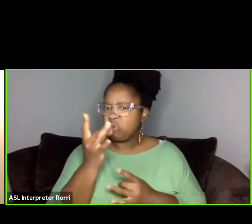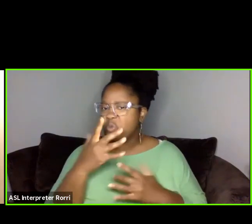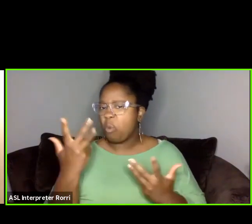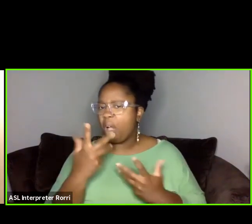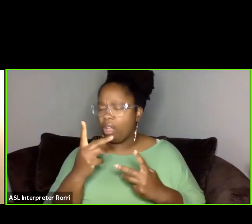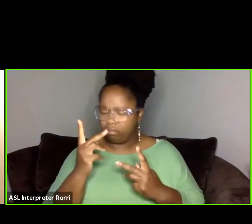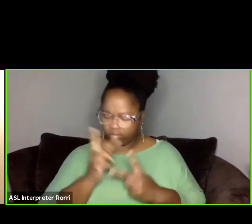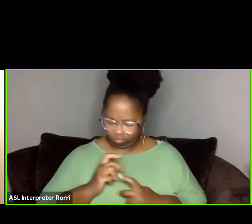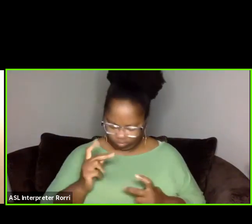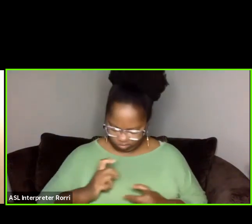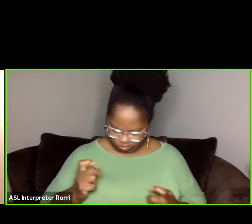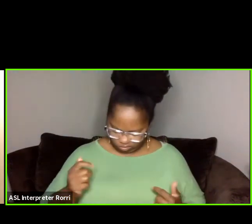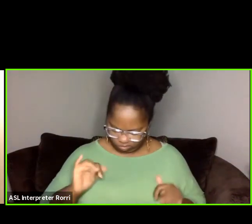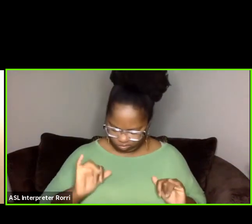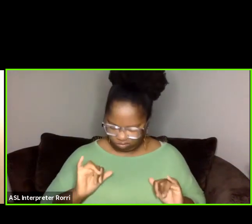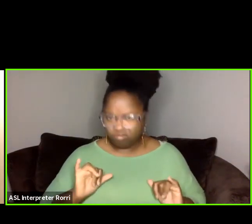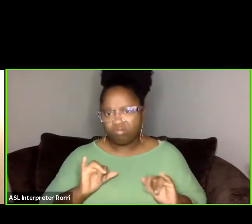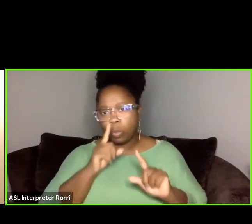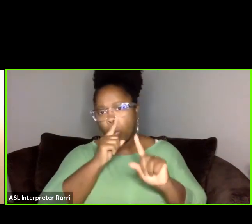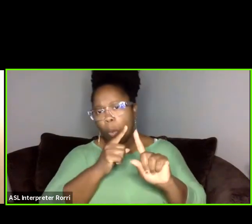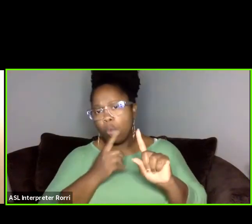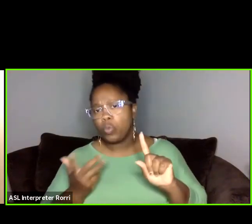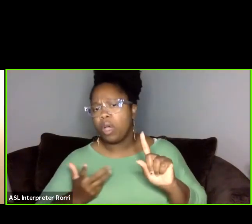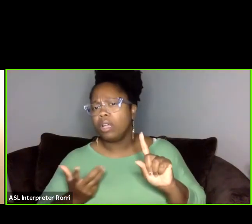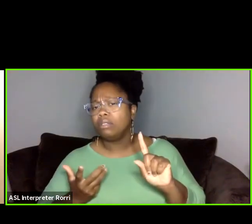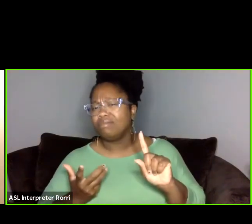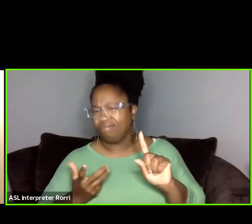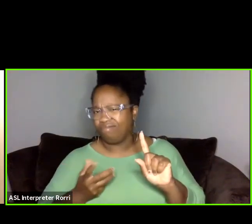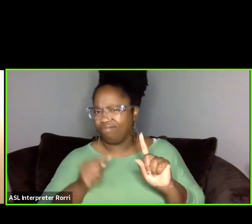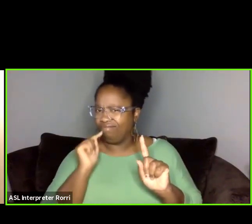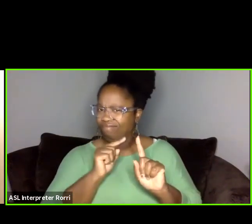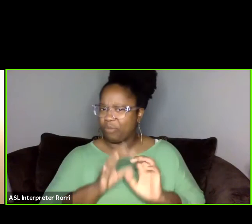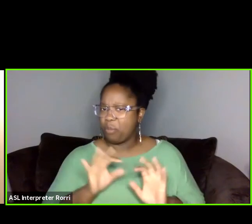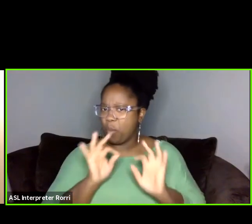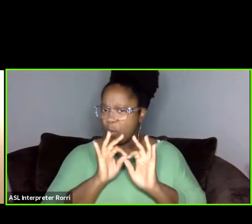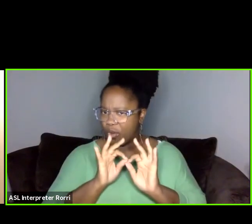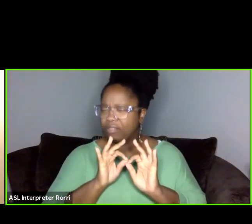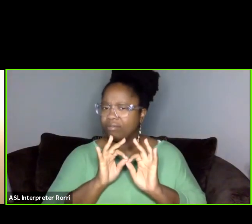And a lot of, one of the things I'll say too, in terms